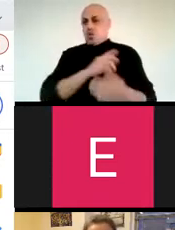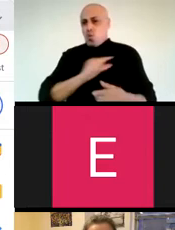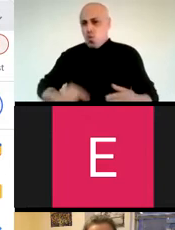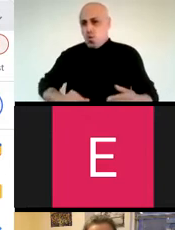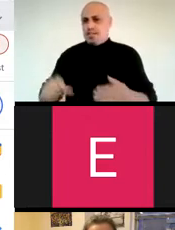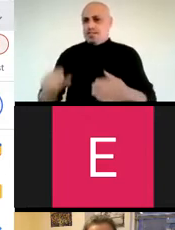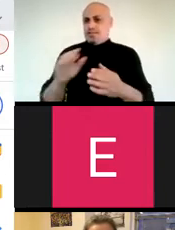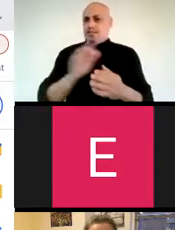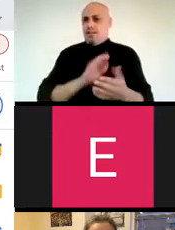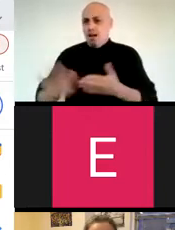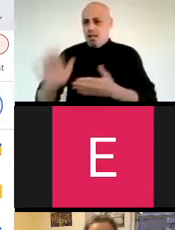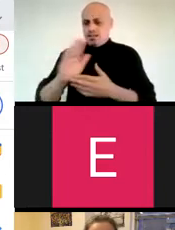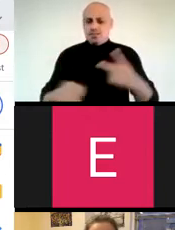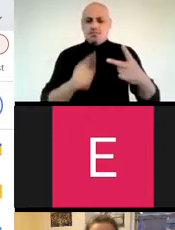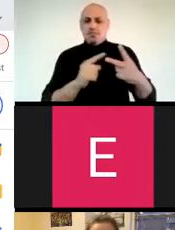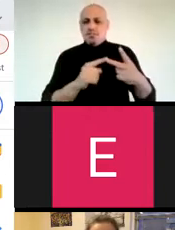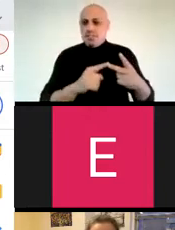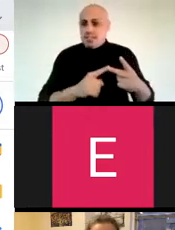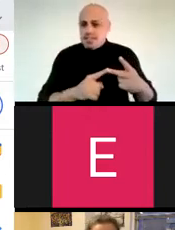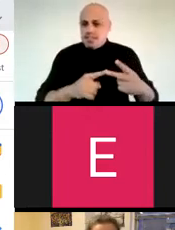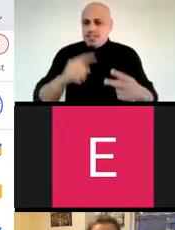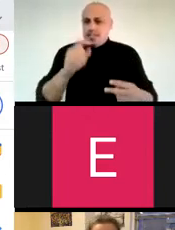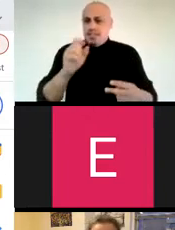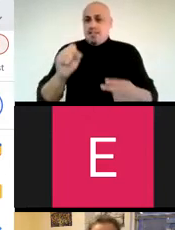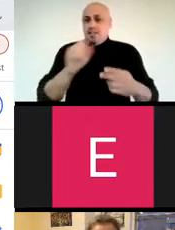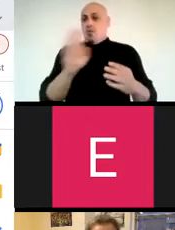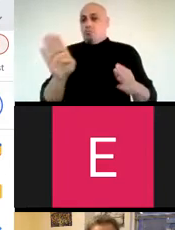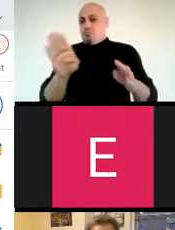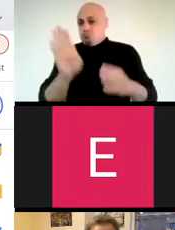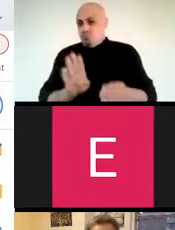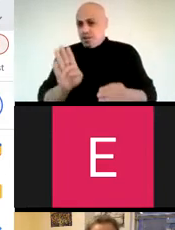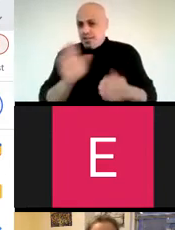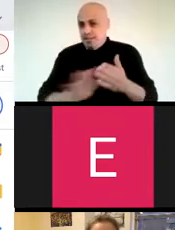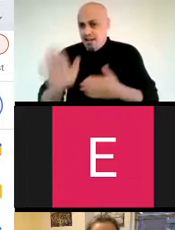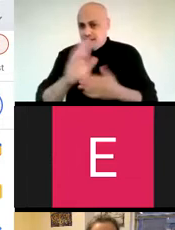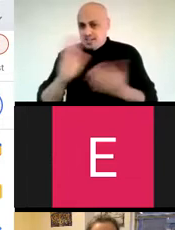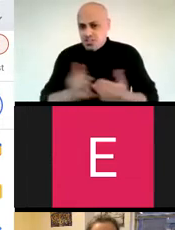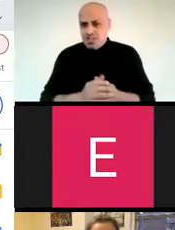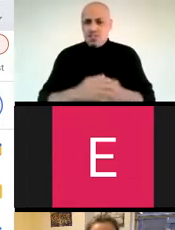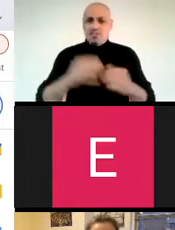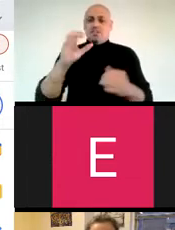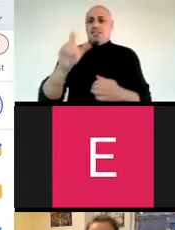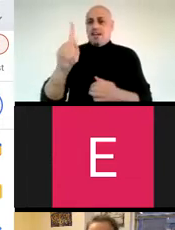College, Alyse Keller of Kingsborough Community College, Susan Phillip of New York City College